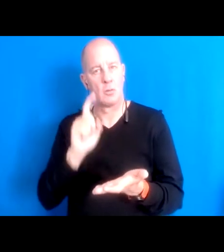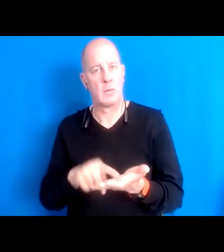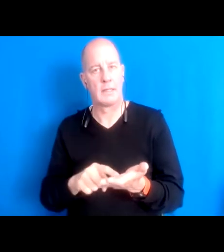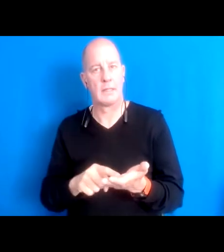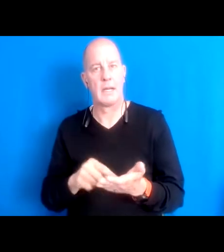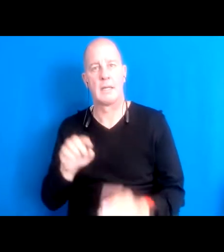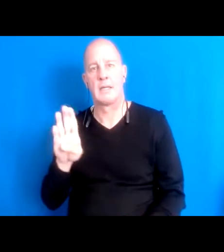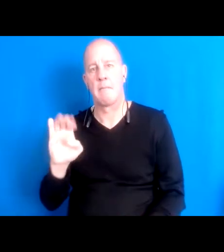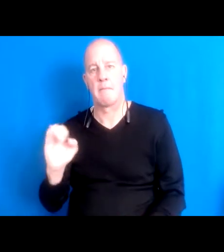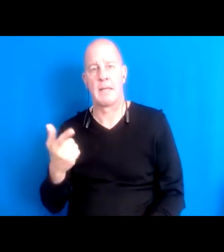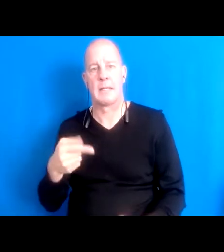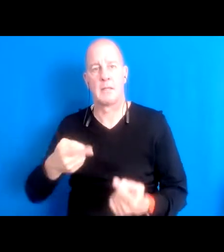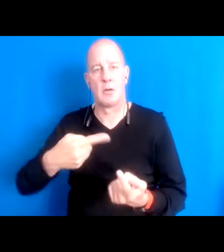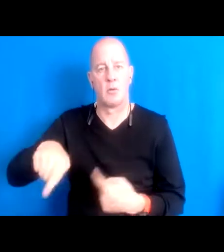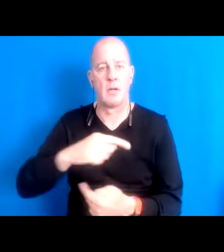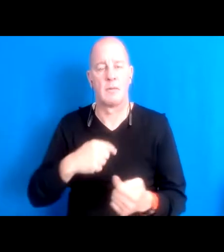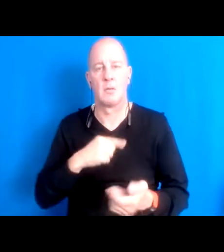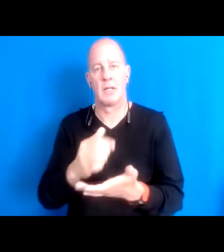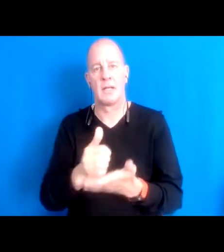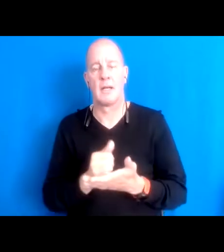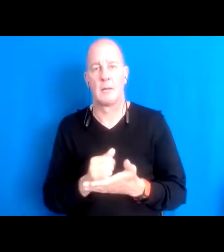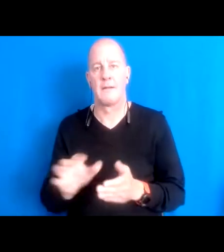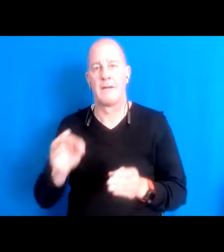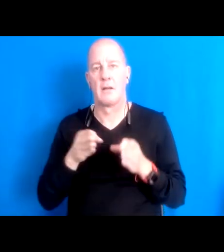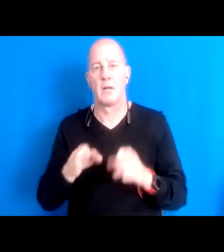helped build me back into a cycle of nature that feels that feels important.